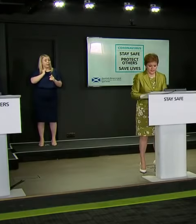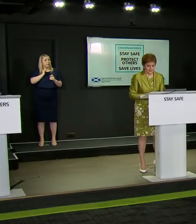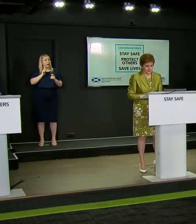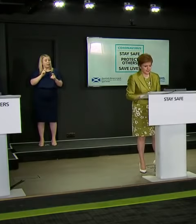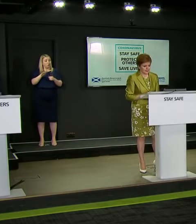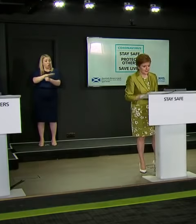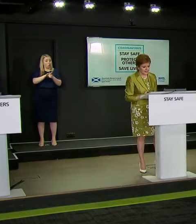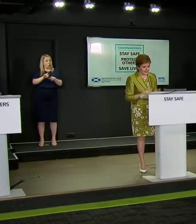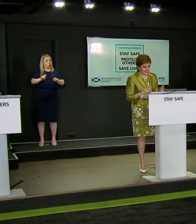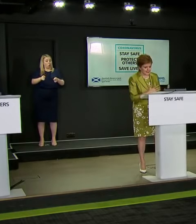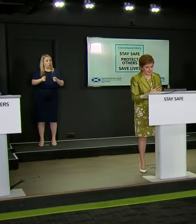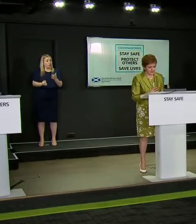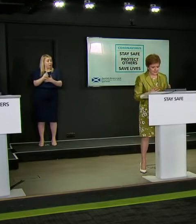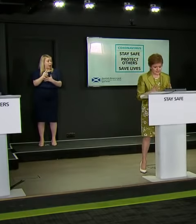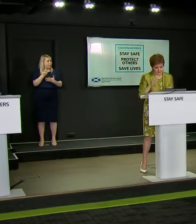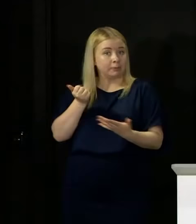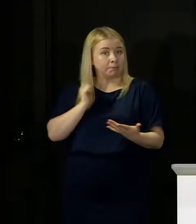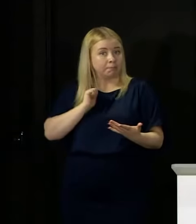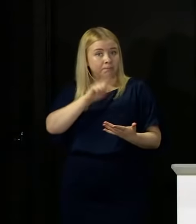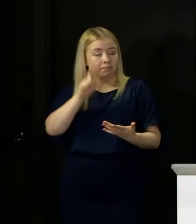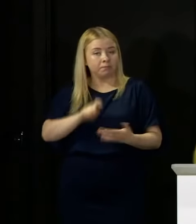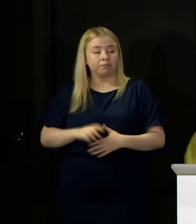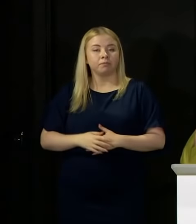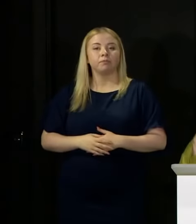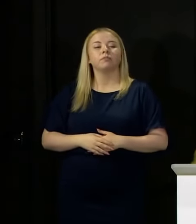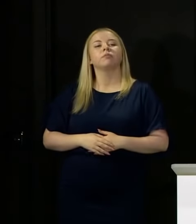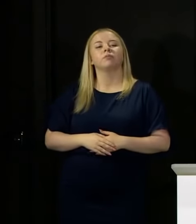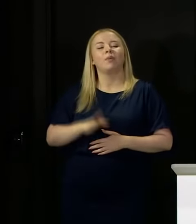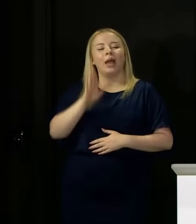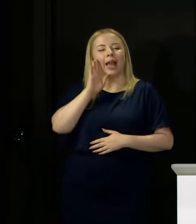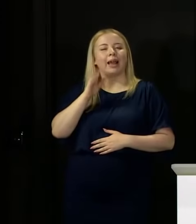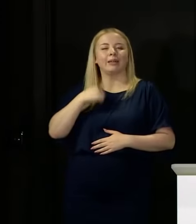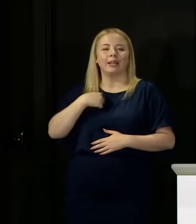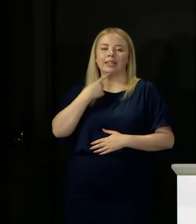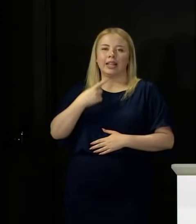Again, Christine, you've heard me say this before, I am trying to strike the right balance